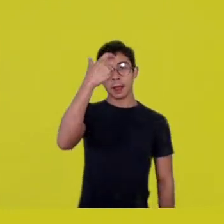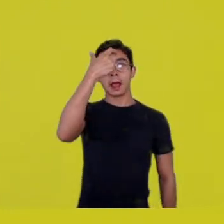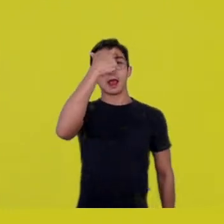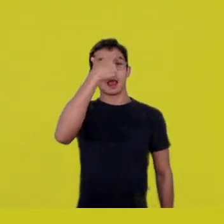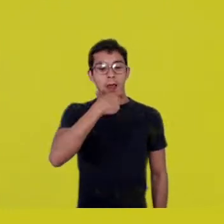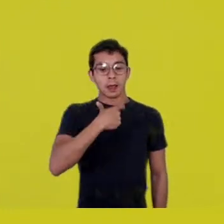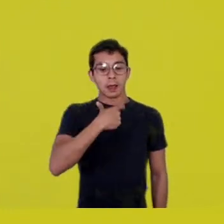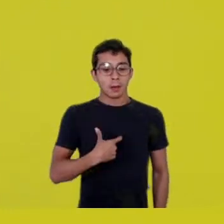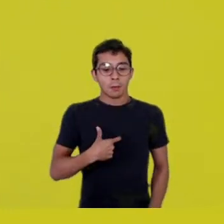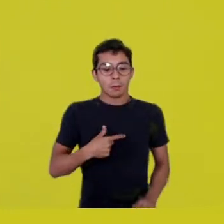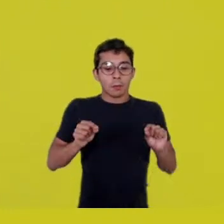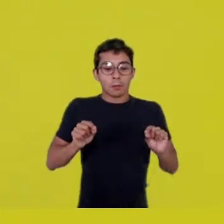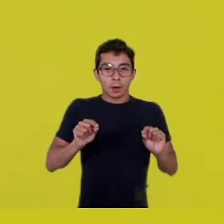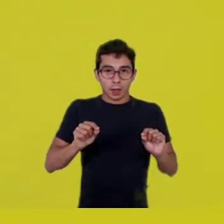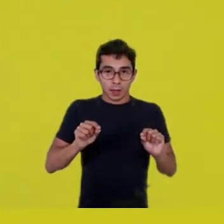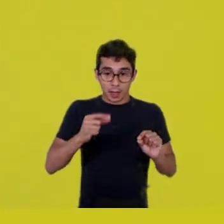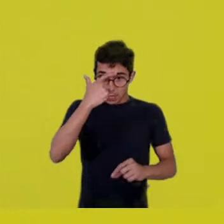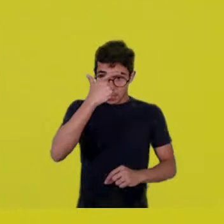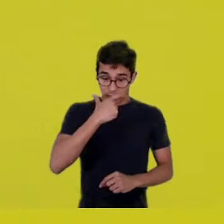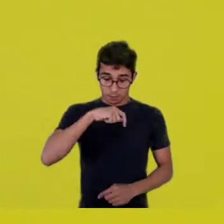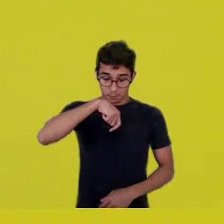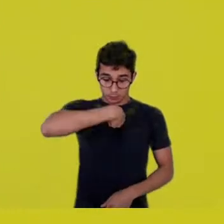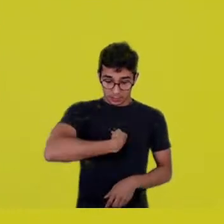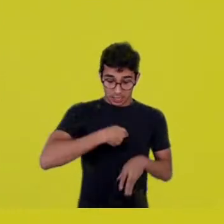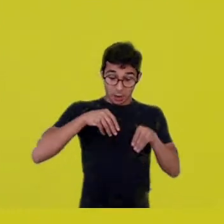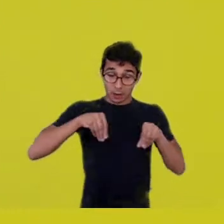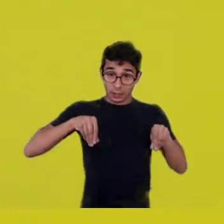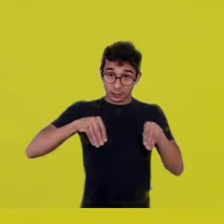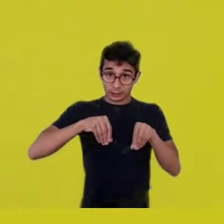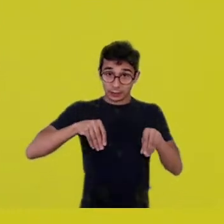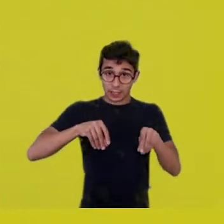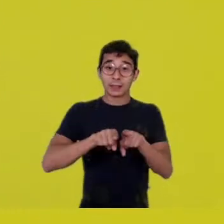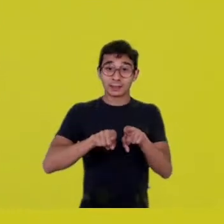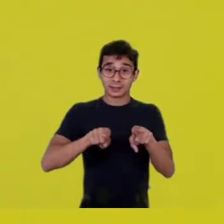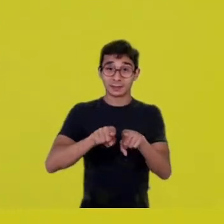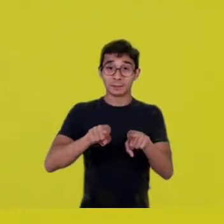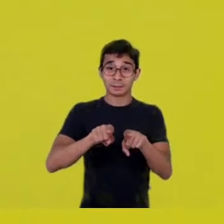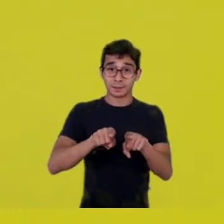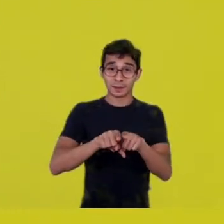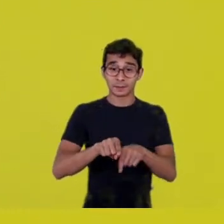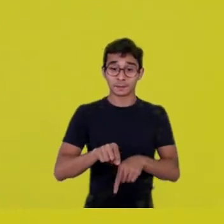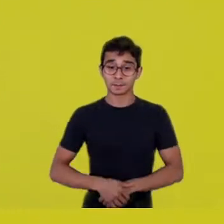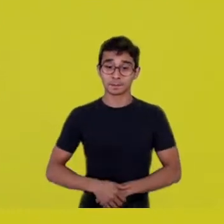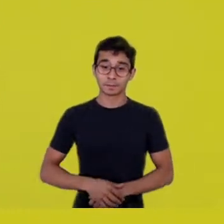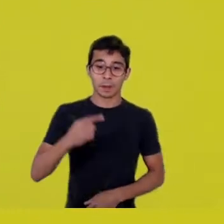We are earth. This abstraction we got ourselves into in modernity,